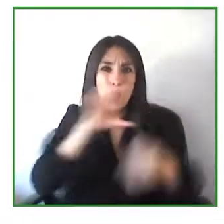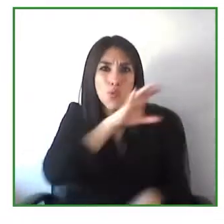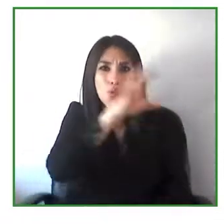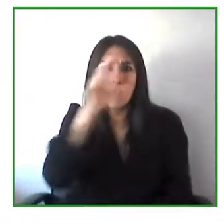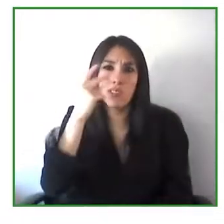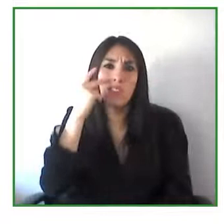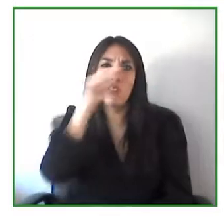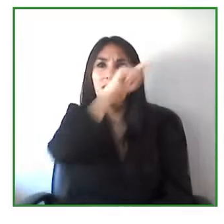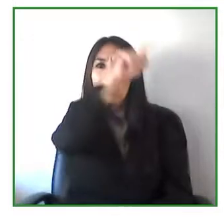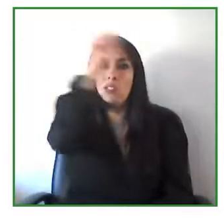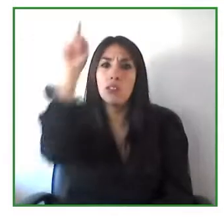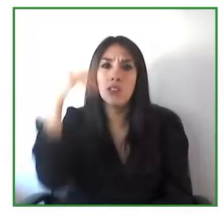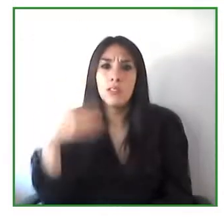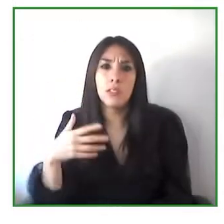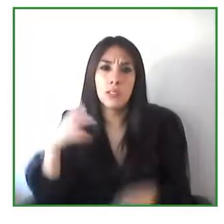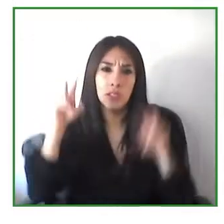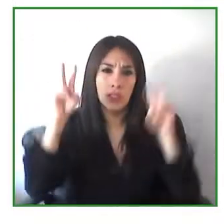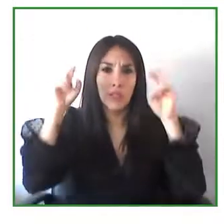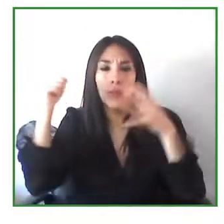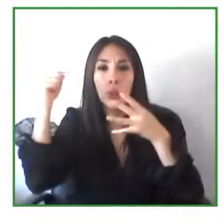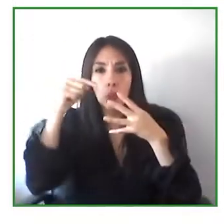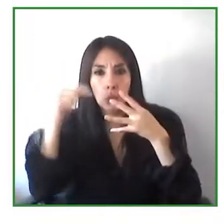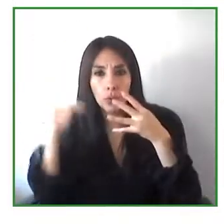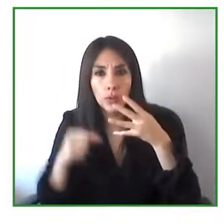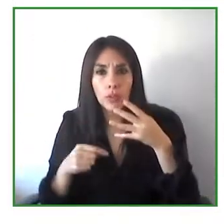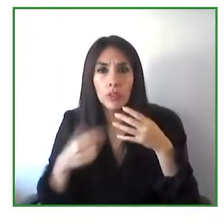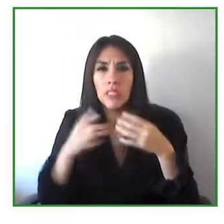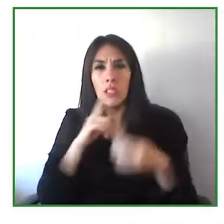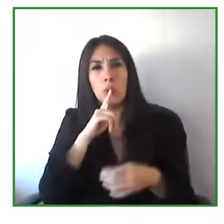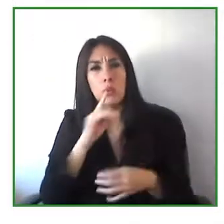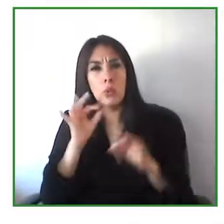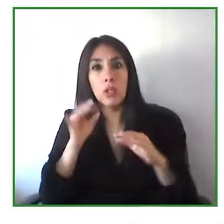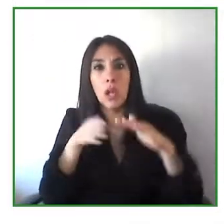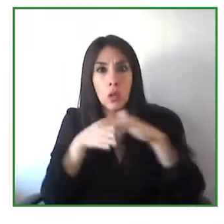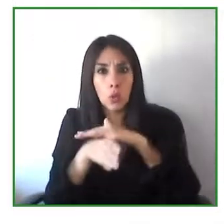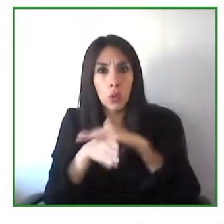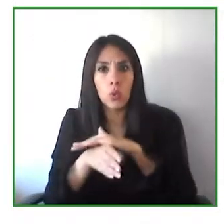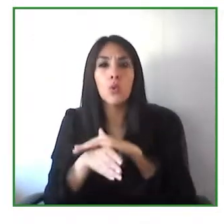So that's another example where you know the civil society can actually push